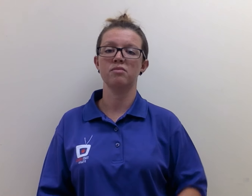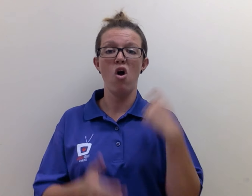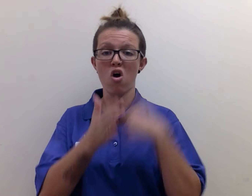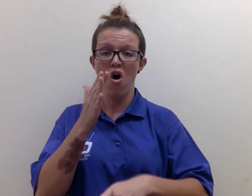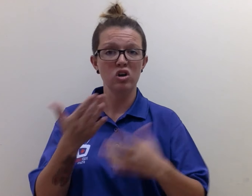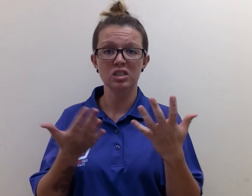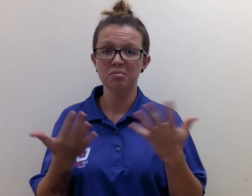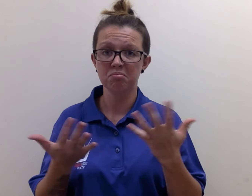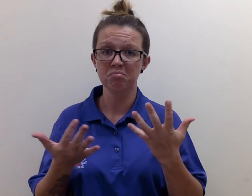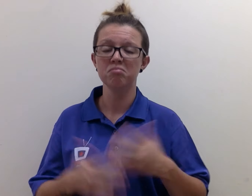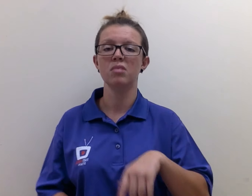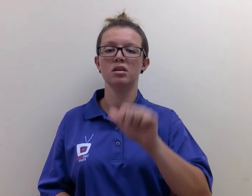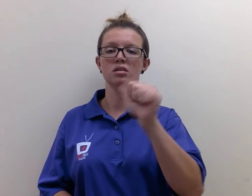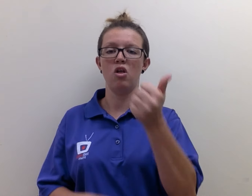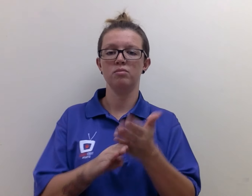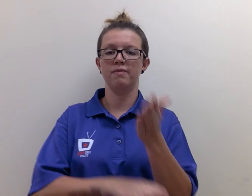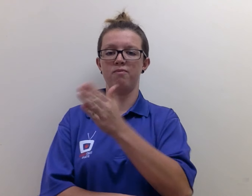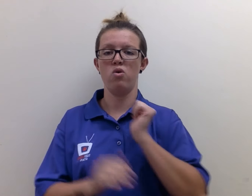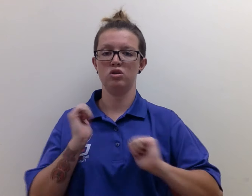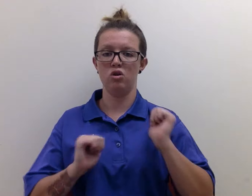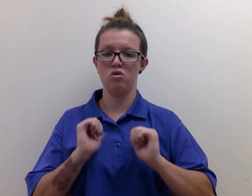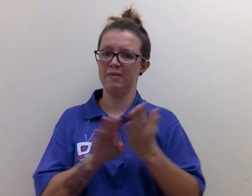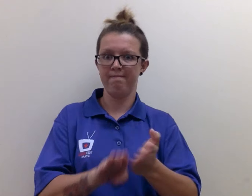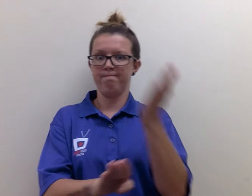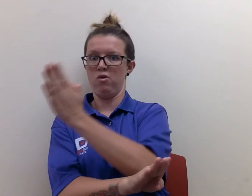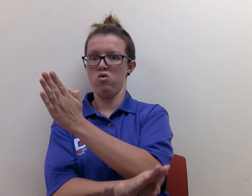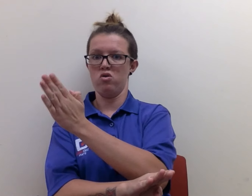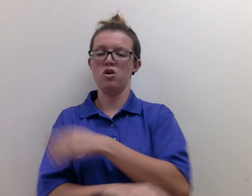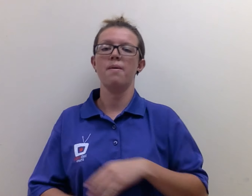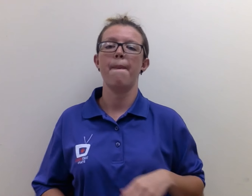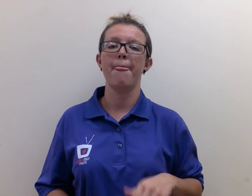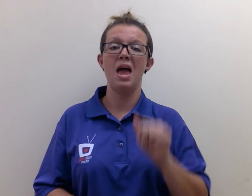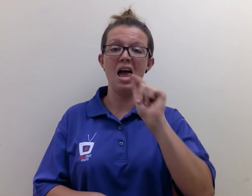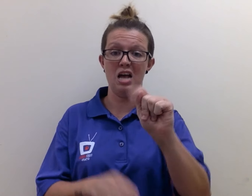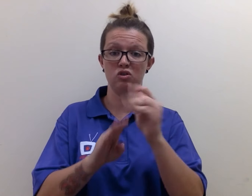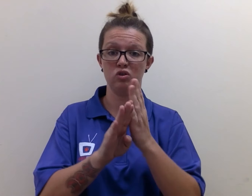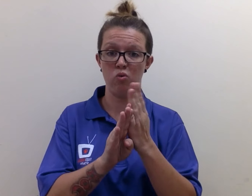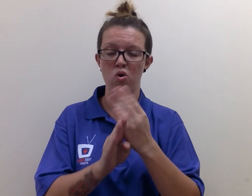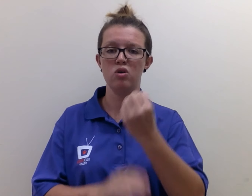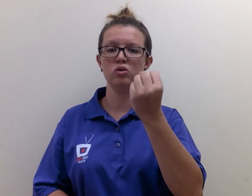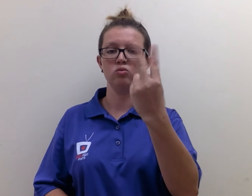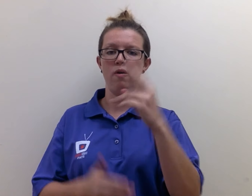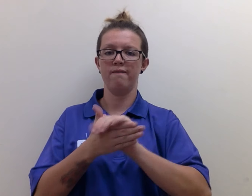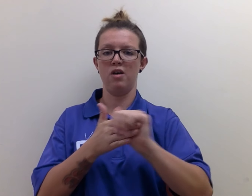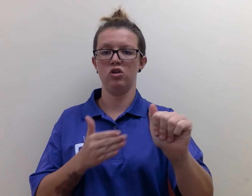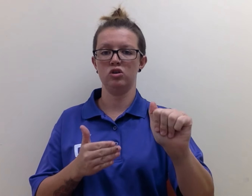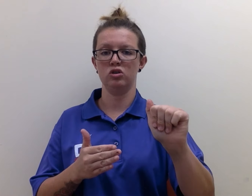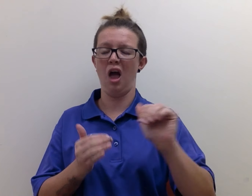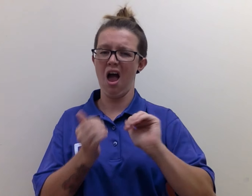The cost of the show is $10 per person before October 2nd. If you want to buy tickets at the show, it will be $12 per person.